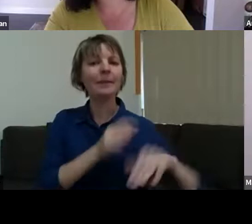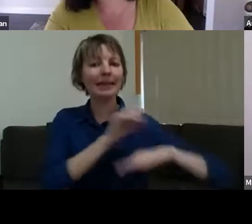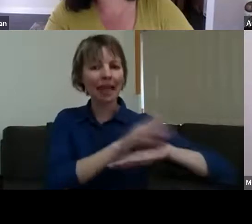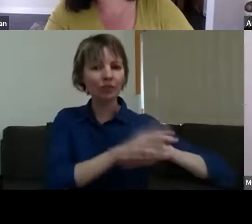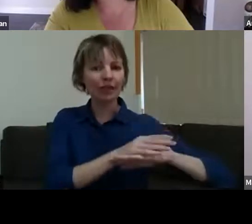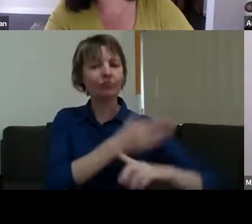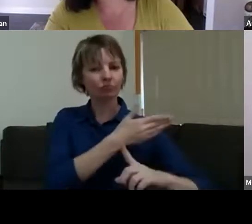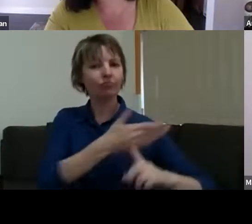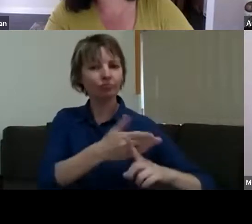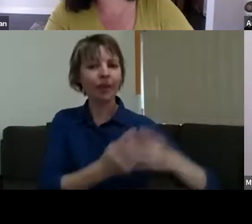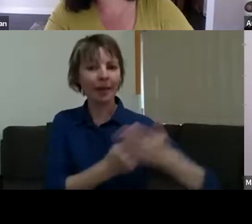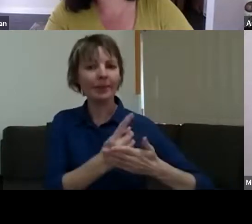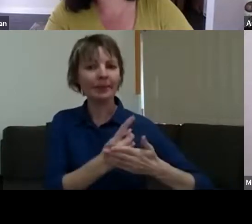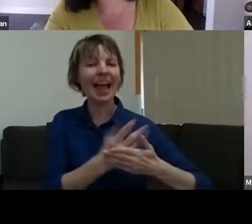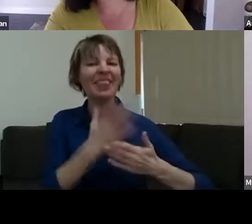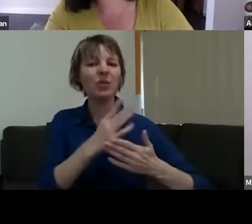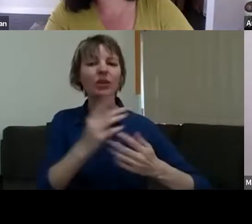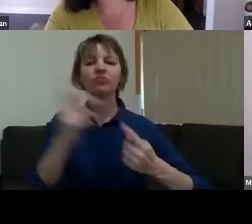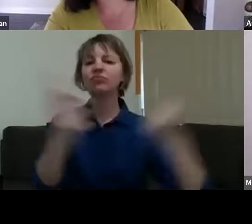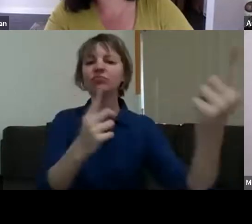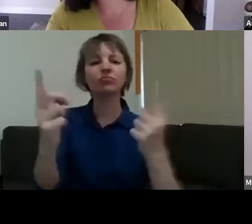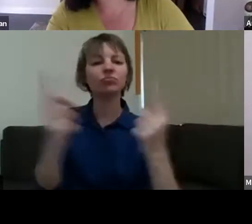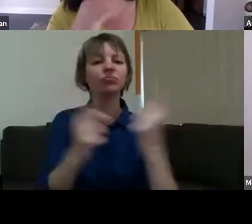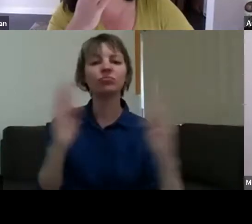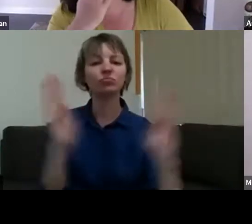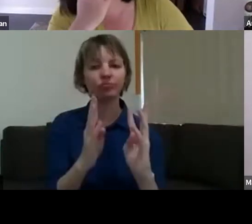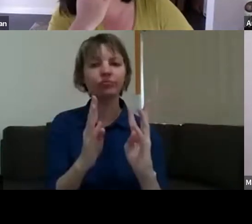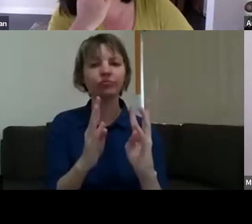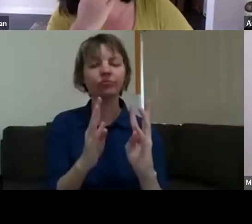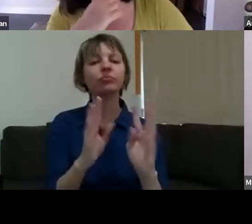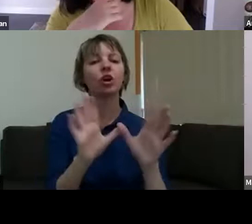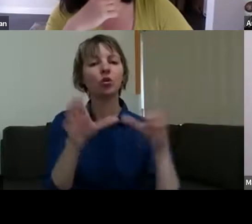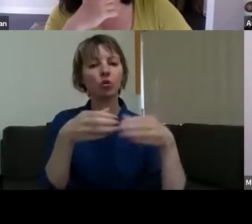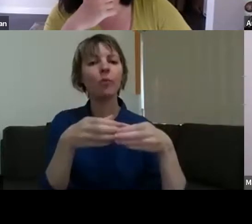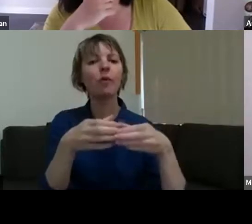community. And in what we called our Dreaming Group, we invited a couple